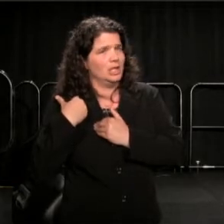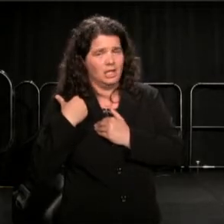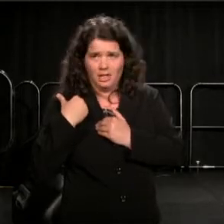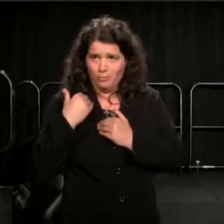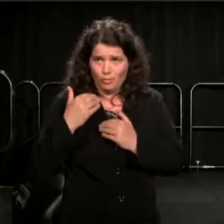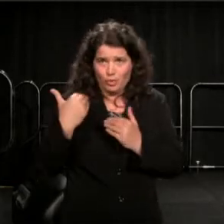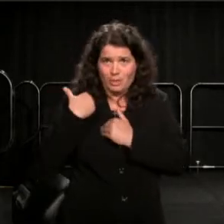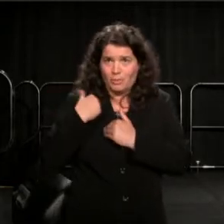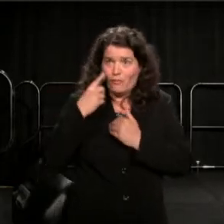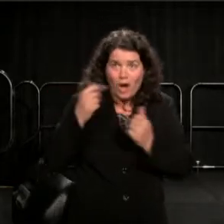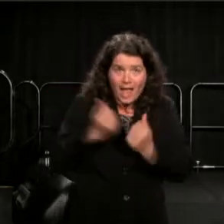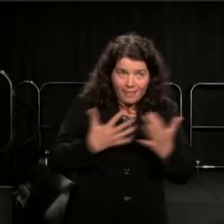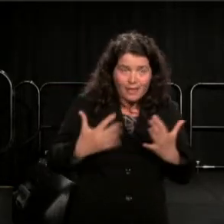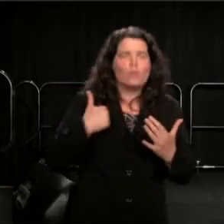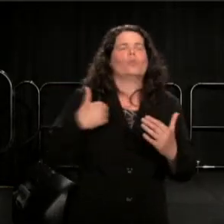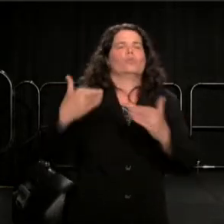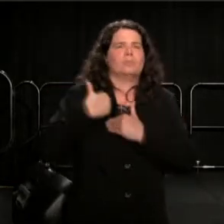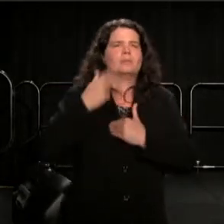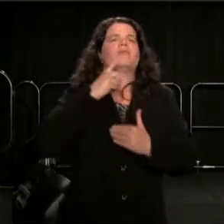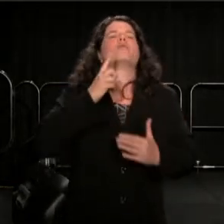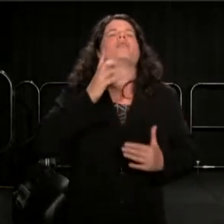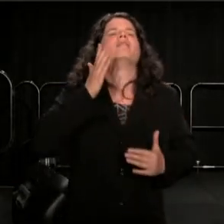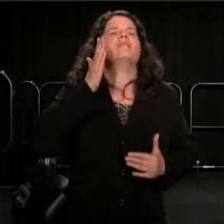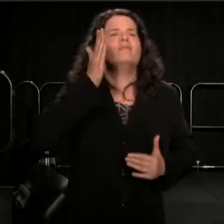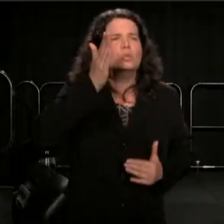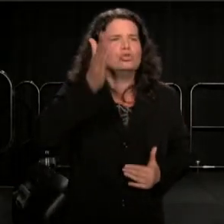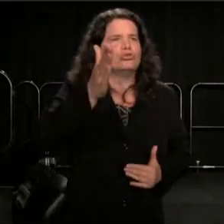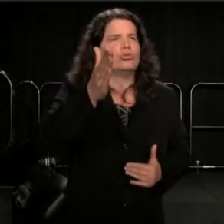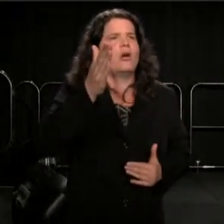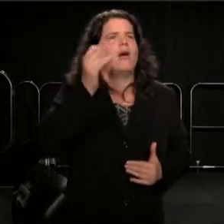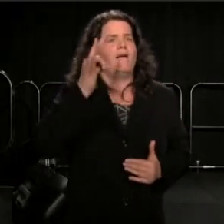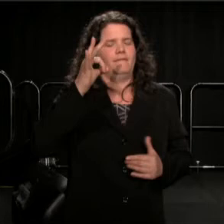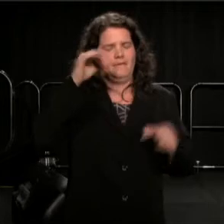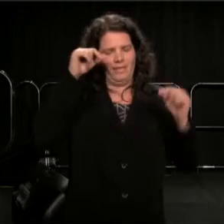we are responsible for the future of this world.